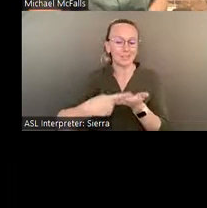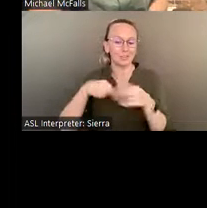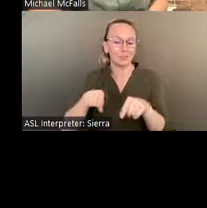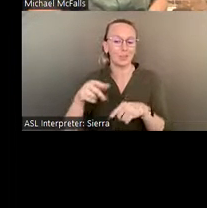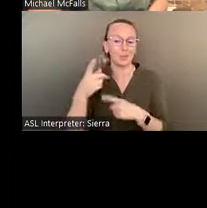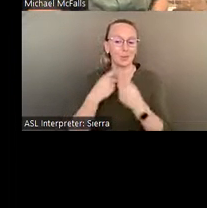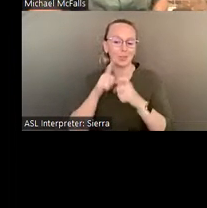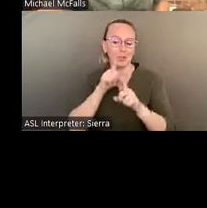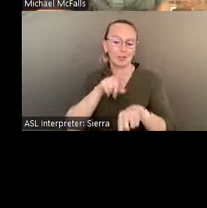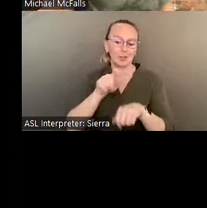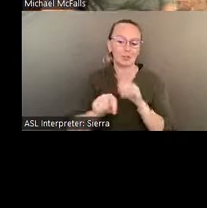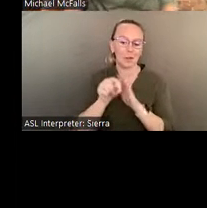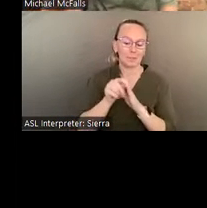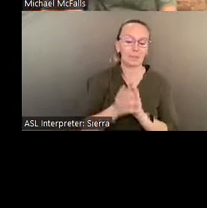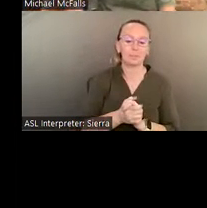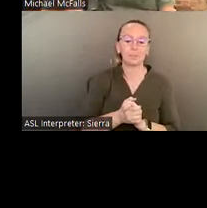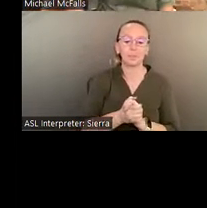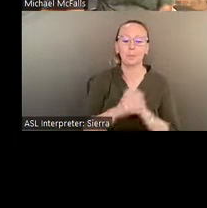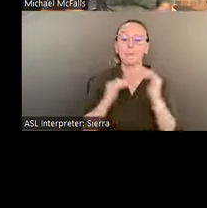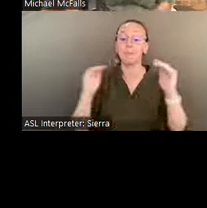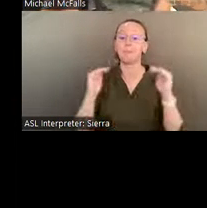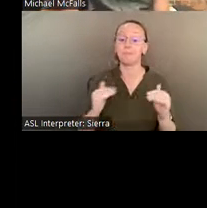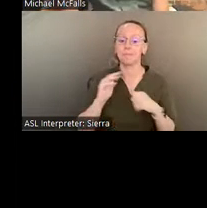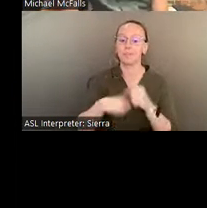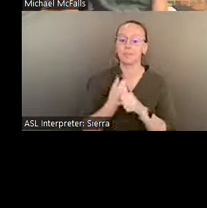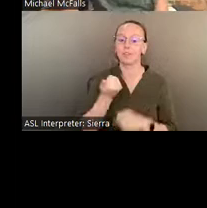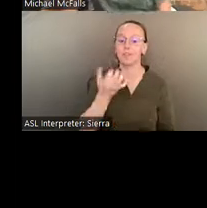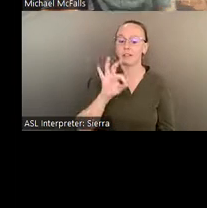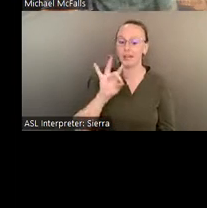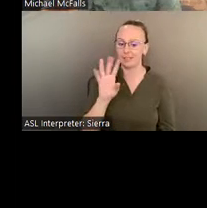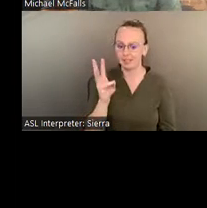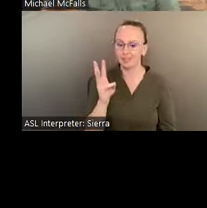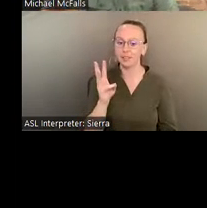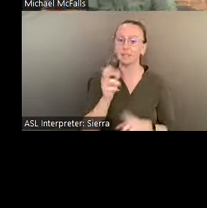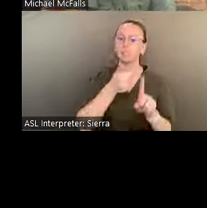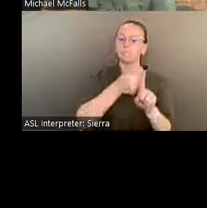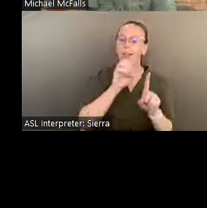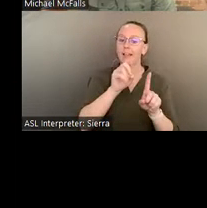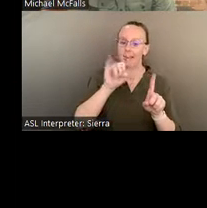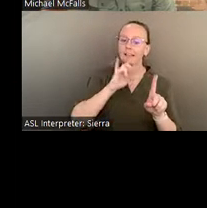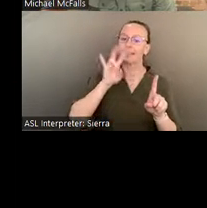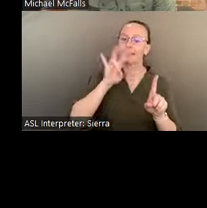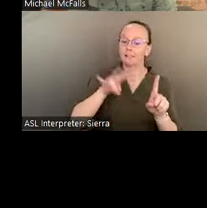So in 1986, at the age of 77, Eddie's health was declining.